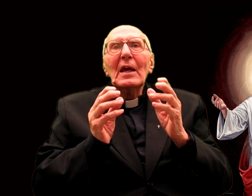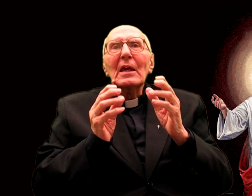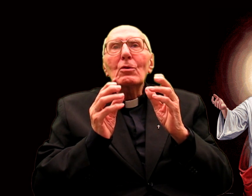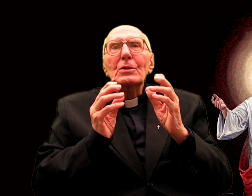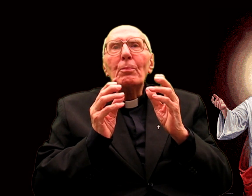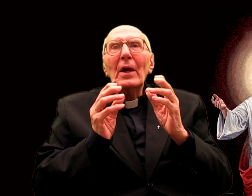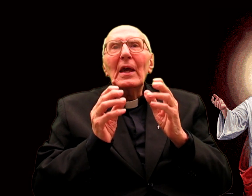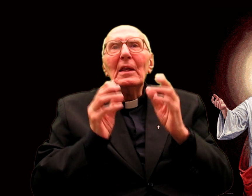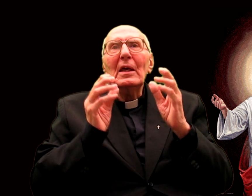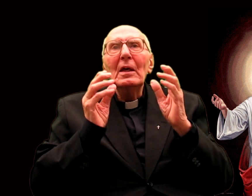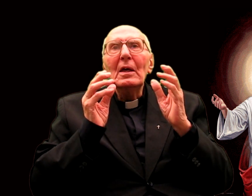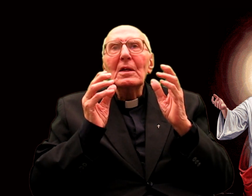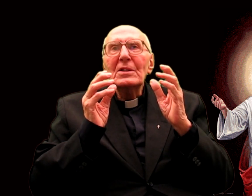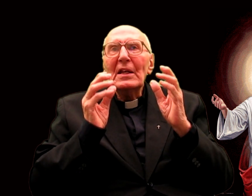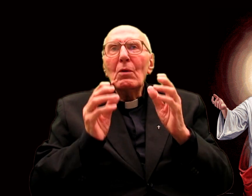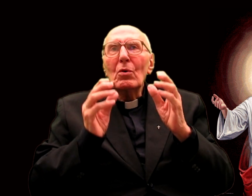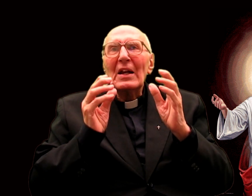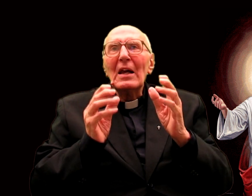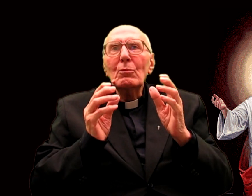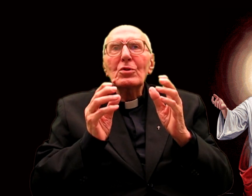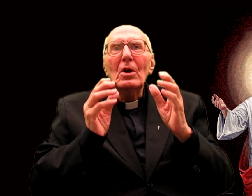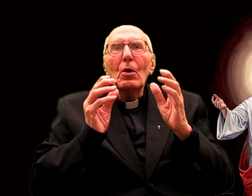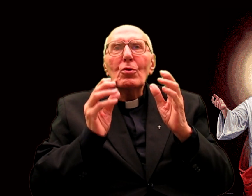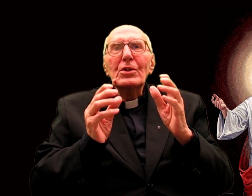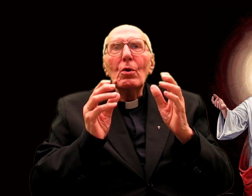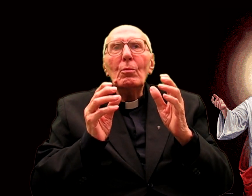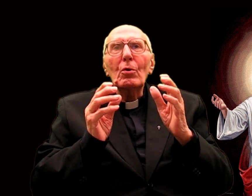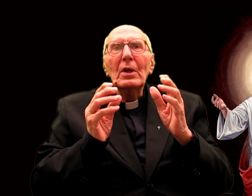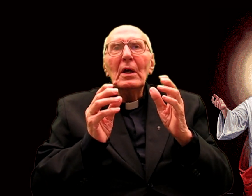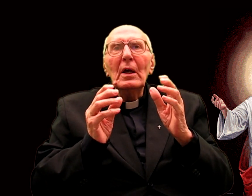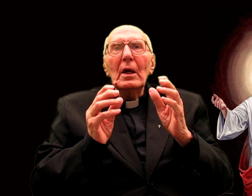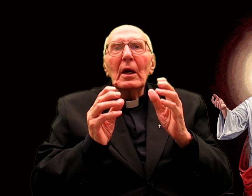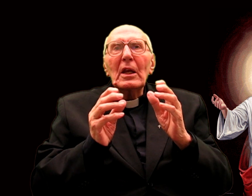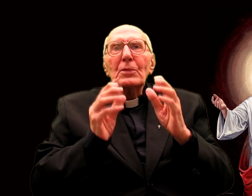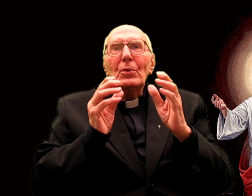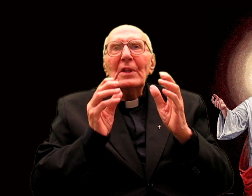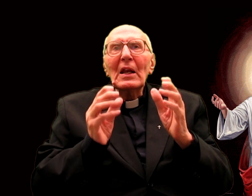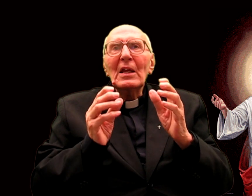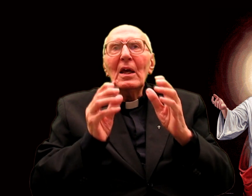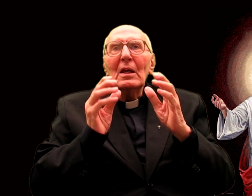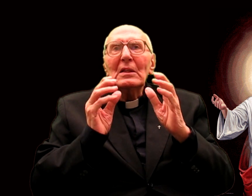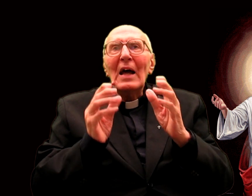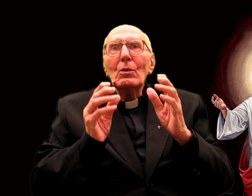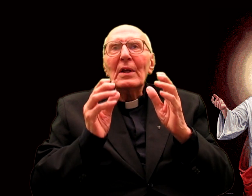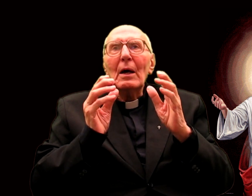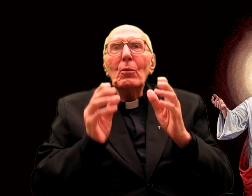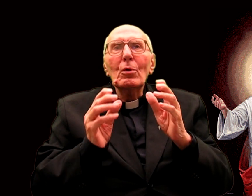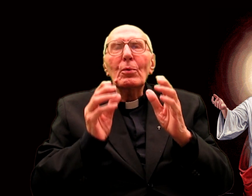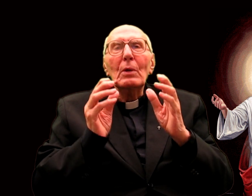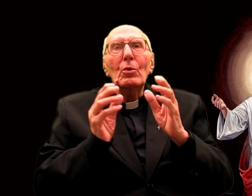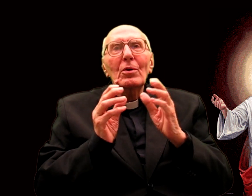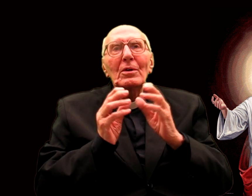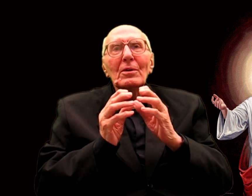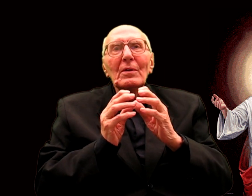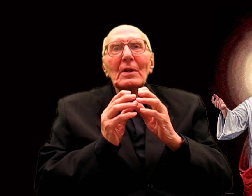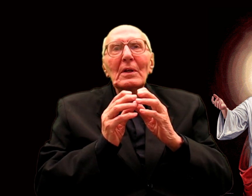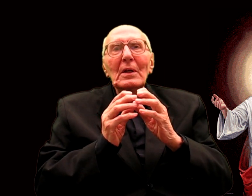What we ask only love and honor your answer you give him love for love?